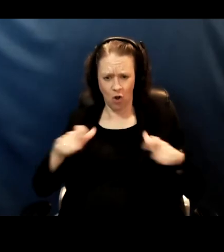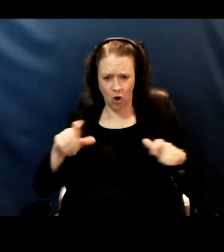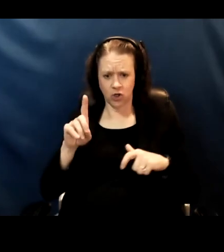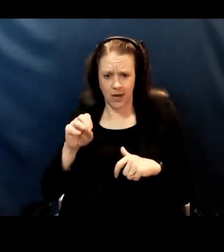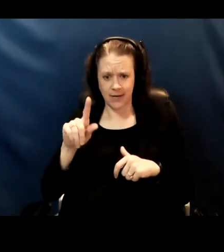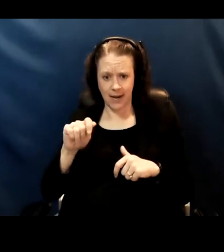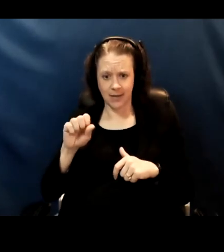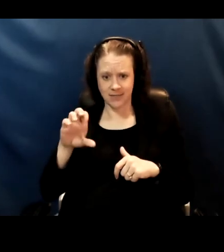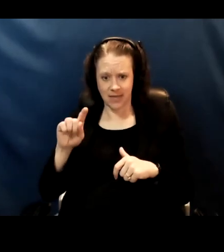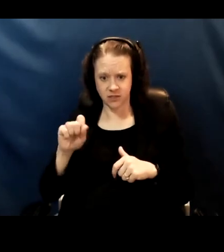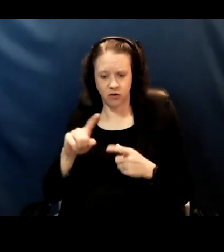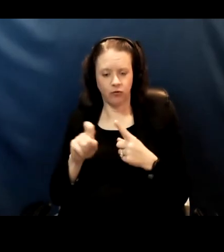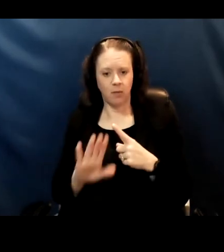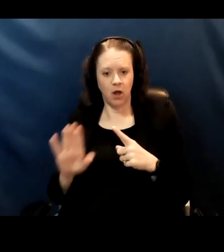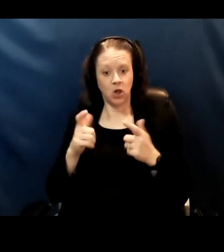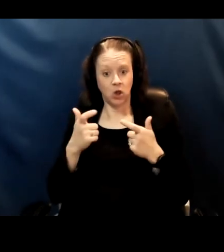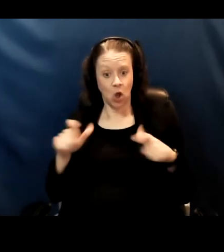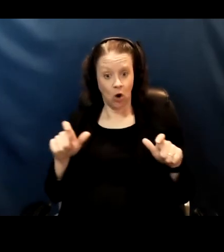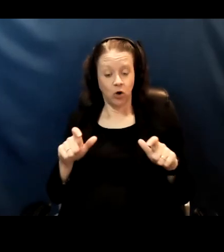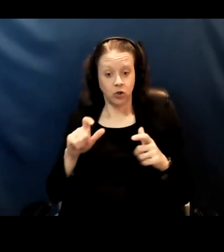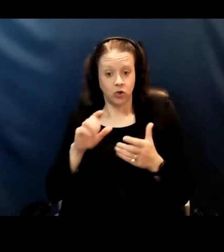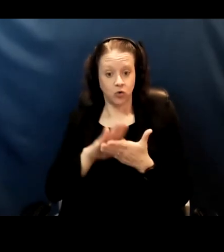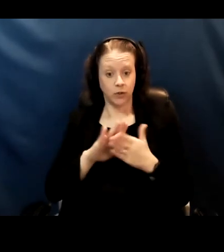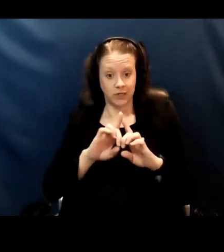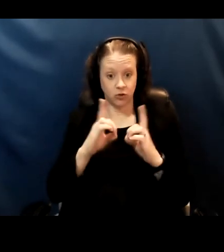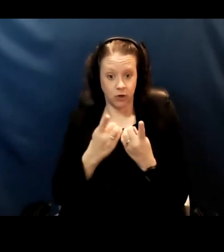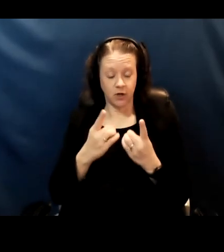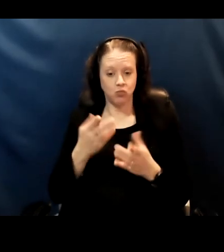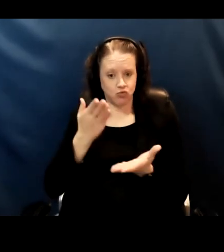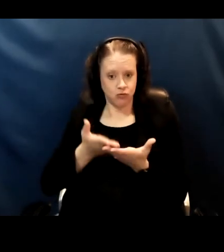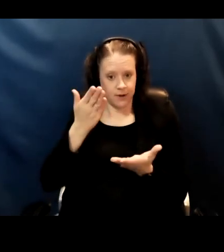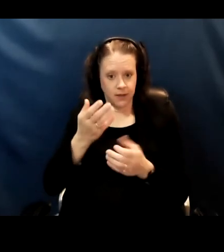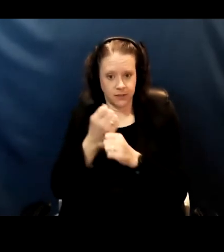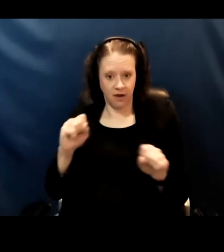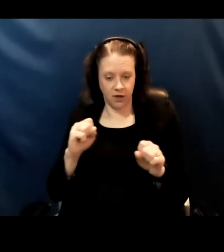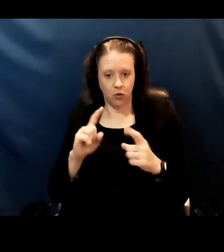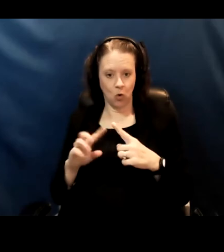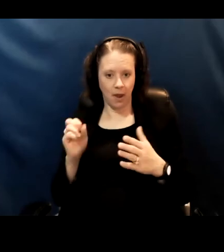proving the safety of returned to in-person learning. We have infrastructure for testing